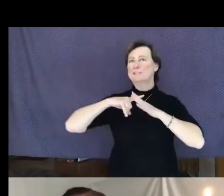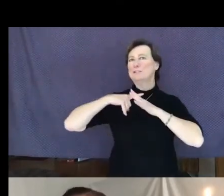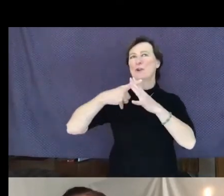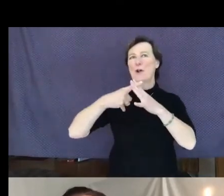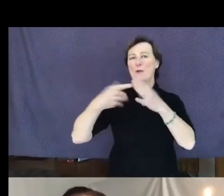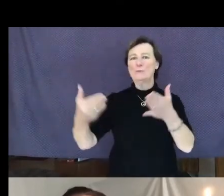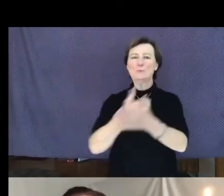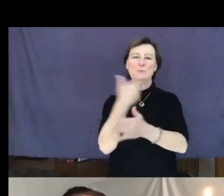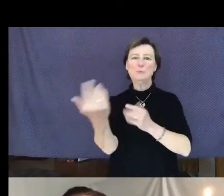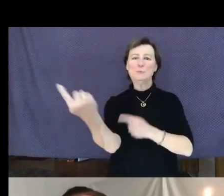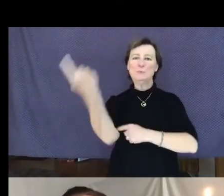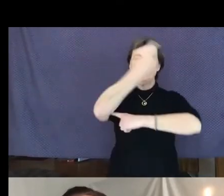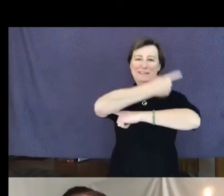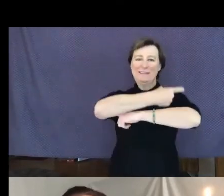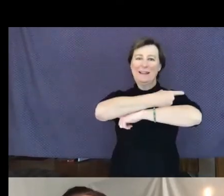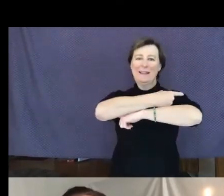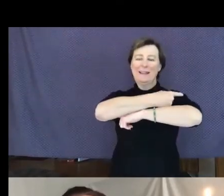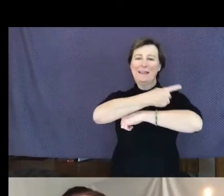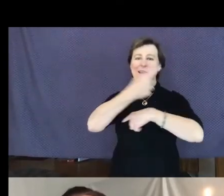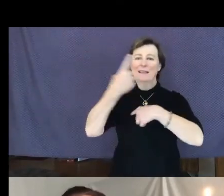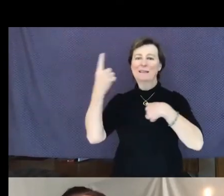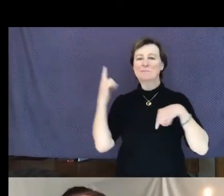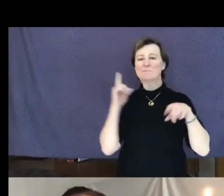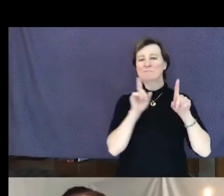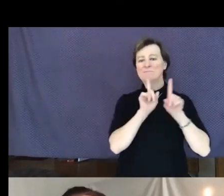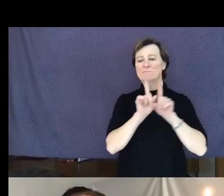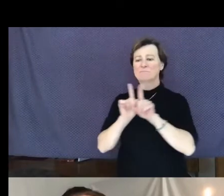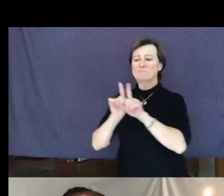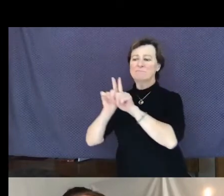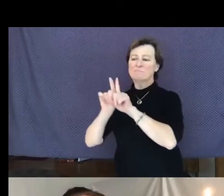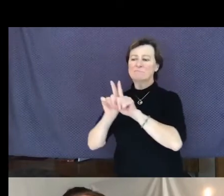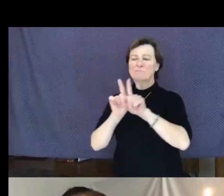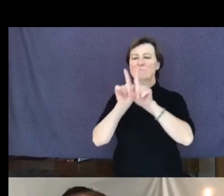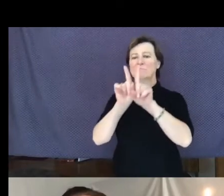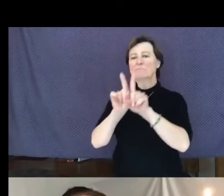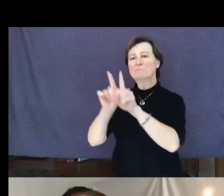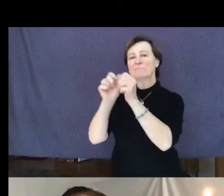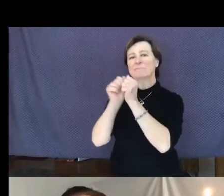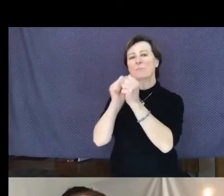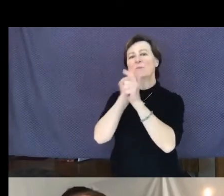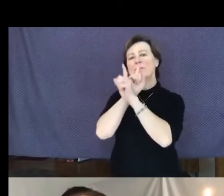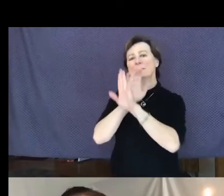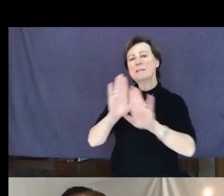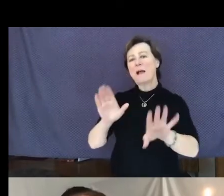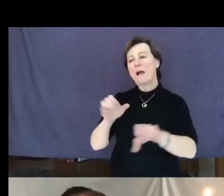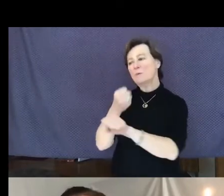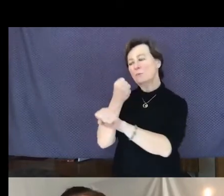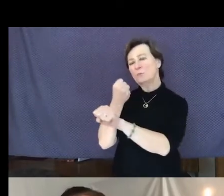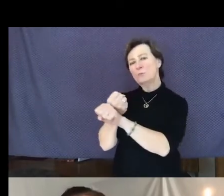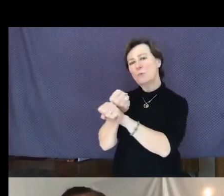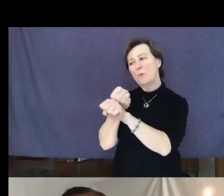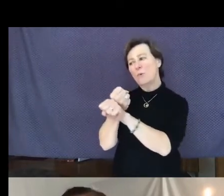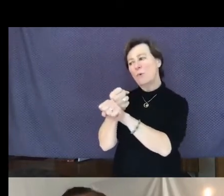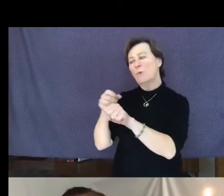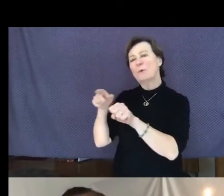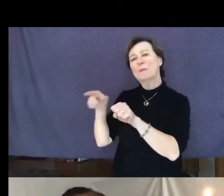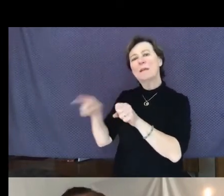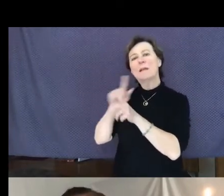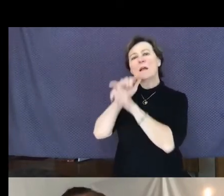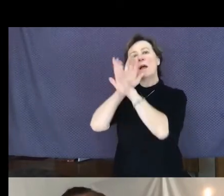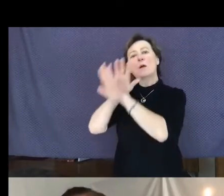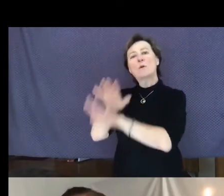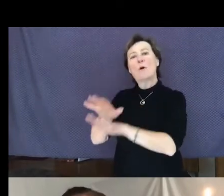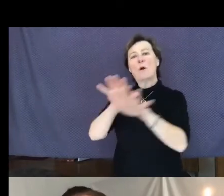Draw alongside the silence of stone until its calmness can claim you.